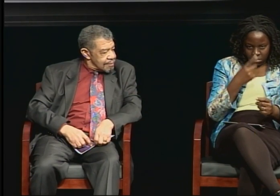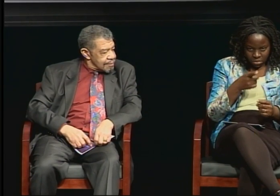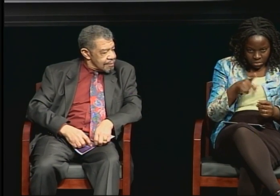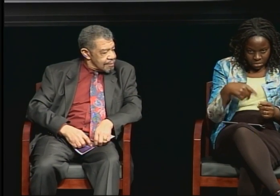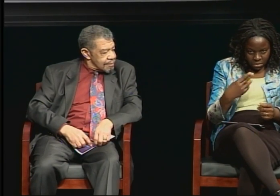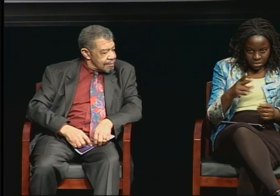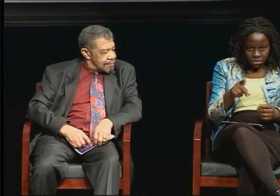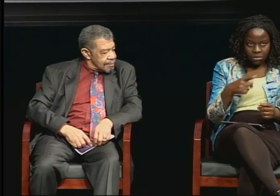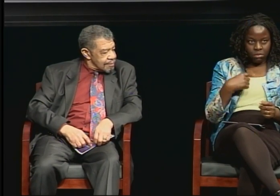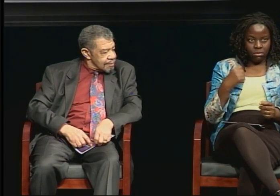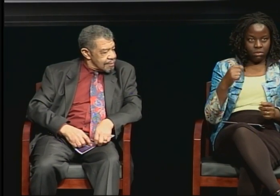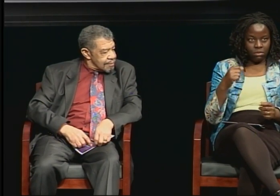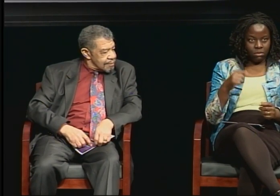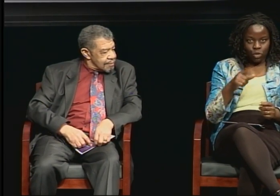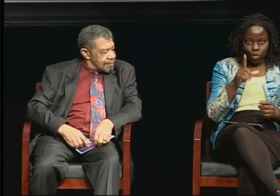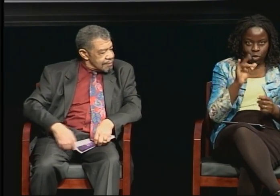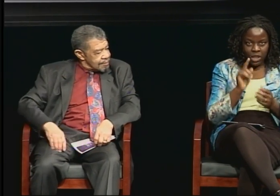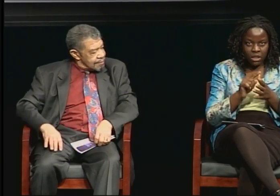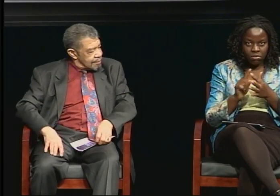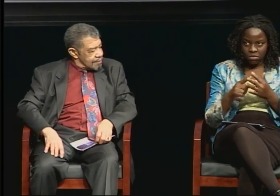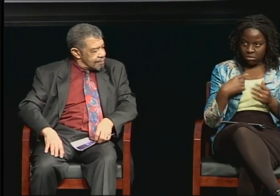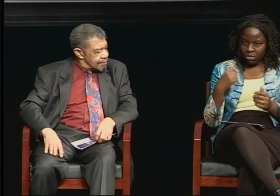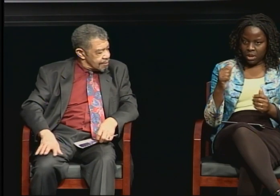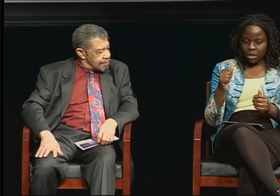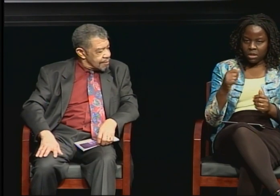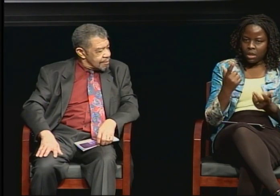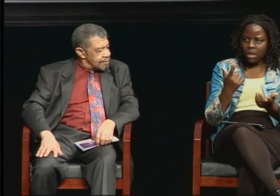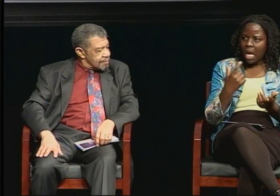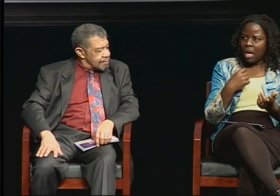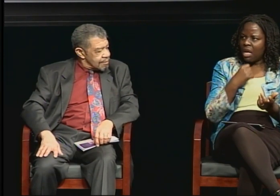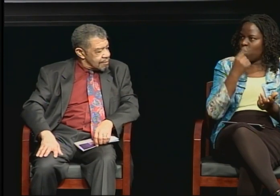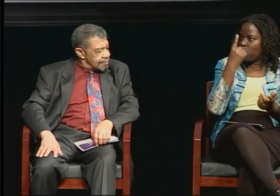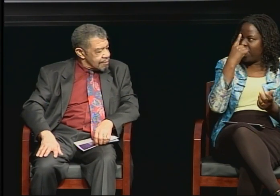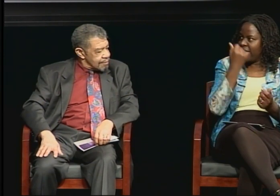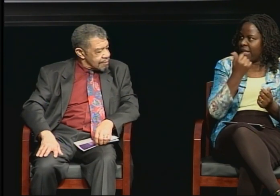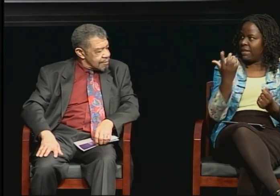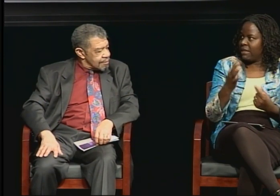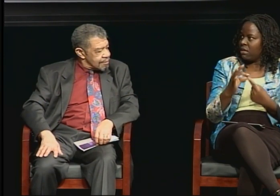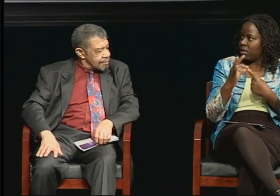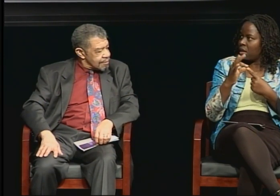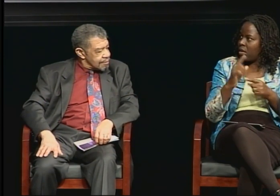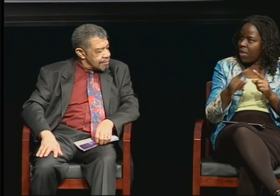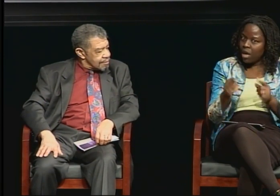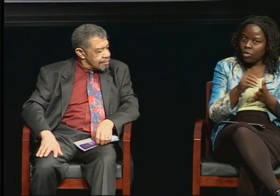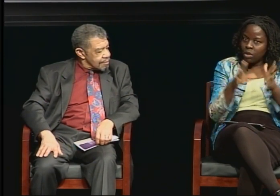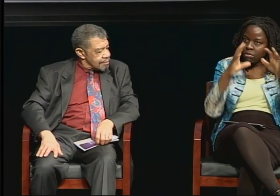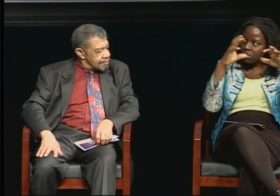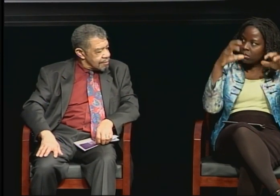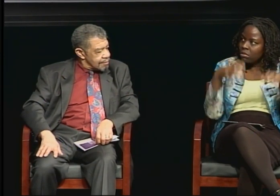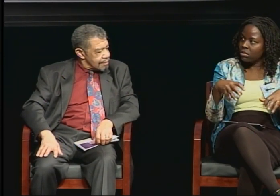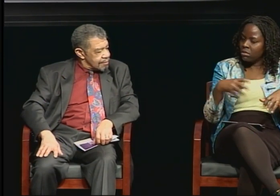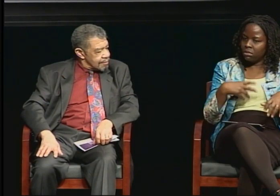But many of the students find it unbelievable. The expectations are very, very low. And as Dr. Merritt mentioned,